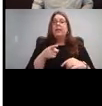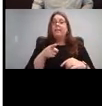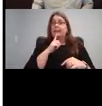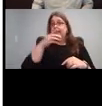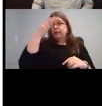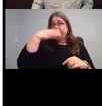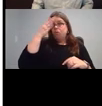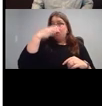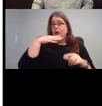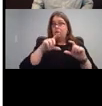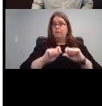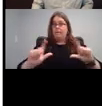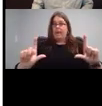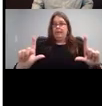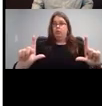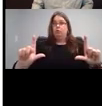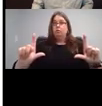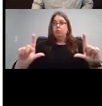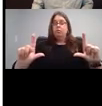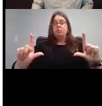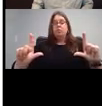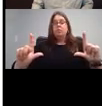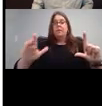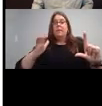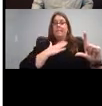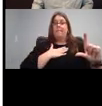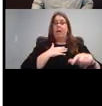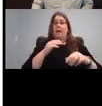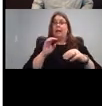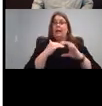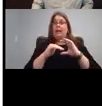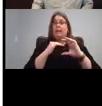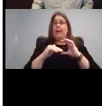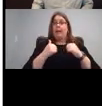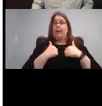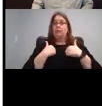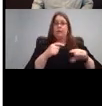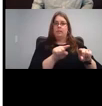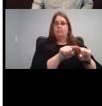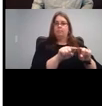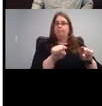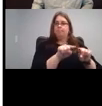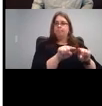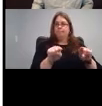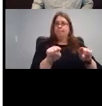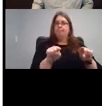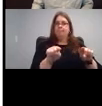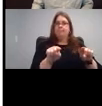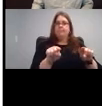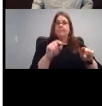And it's my email address is right here. So, if you have any edits you want to